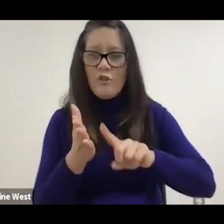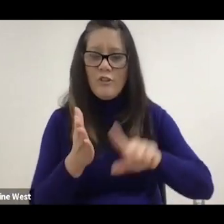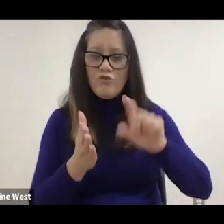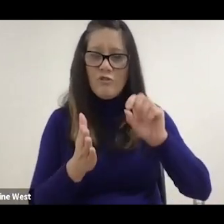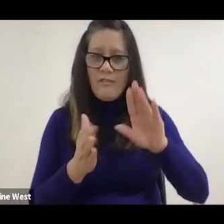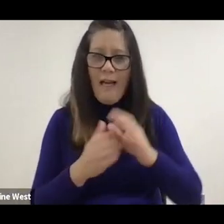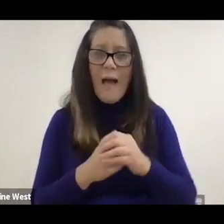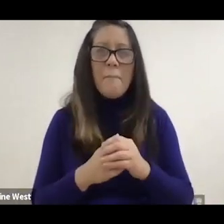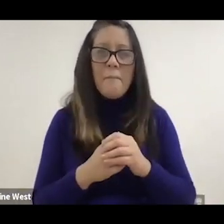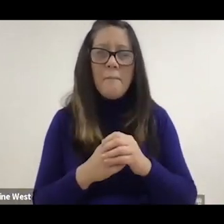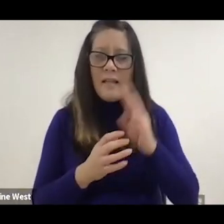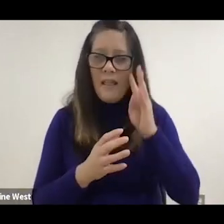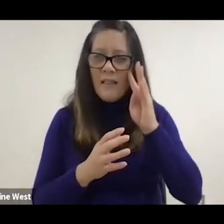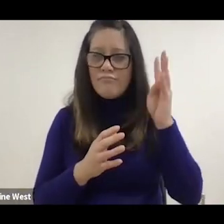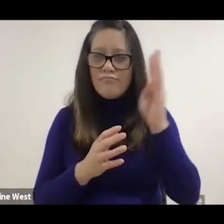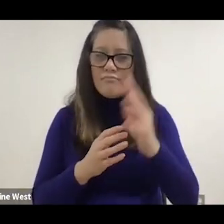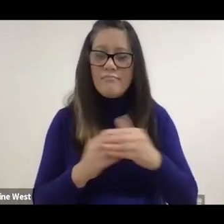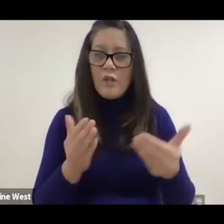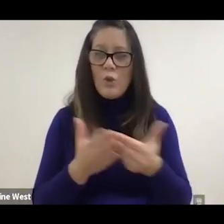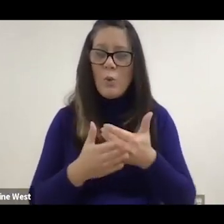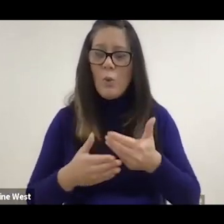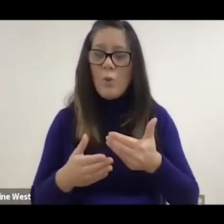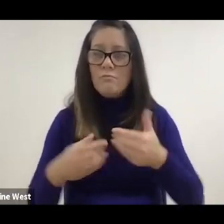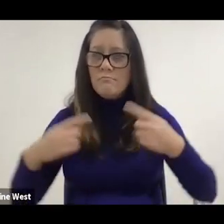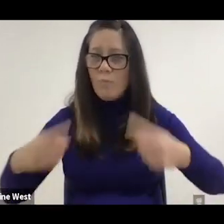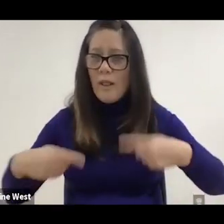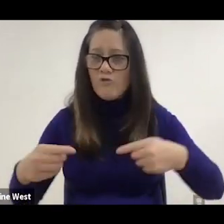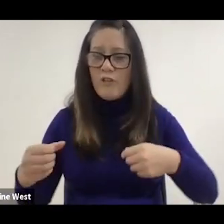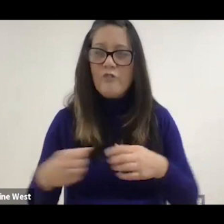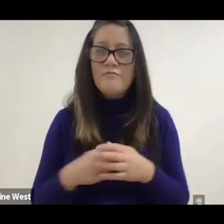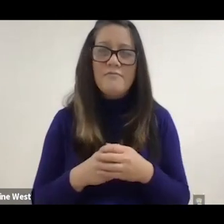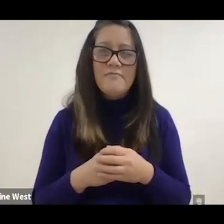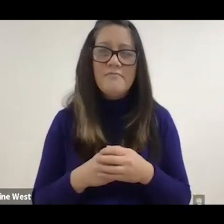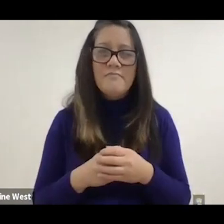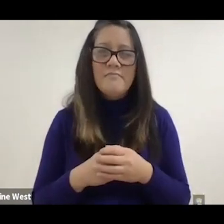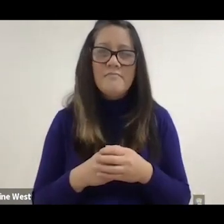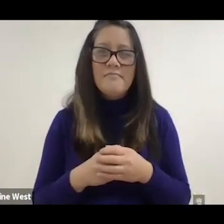the chair that makes a challenging trip to the water park. Fun,